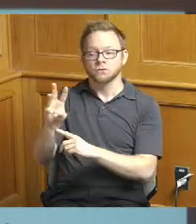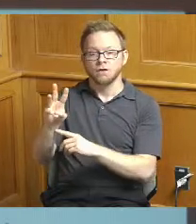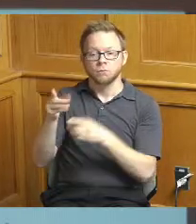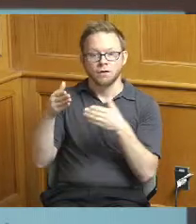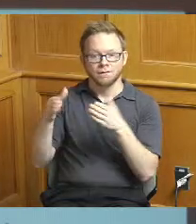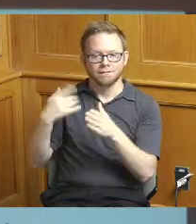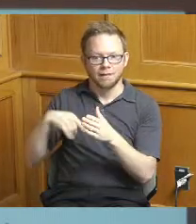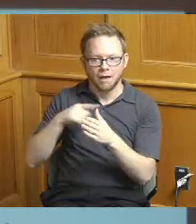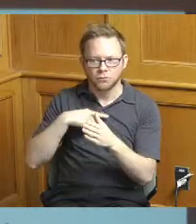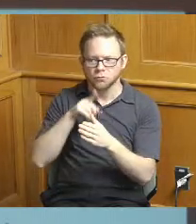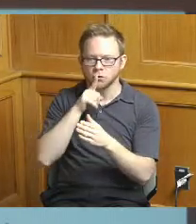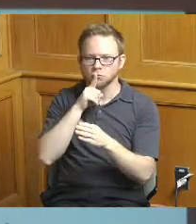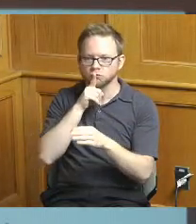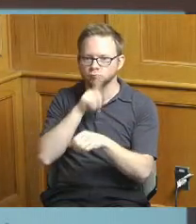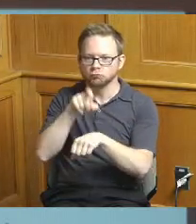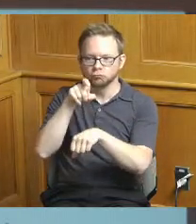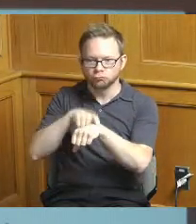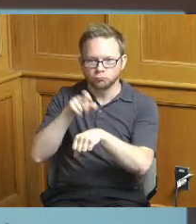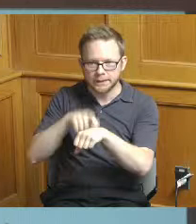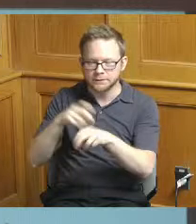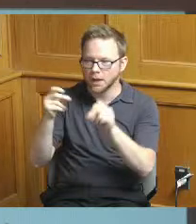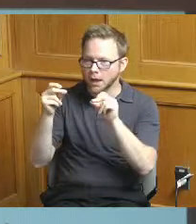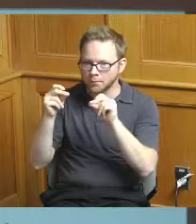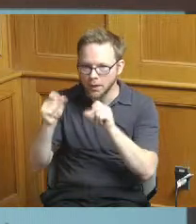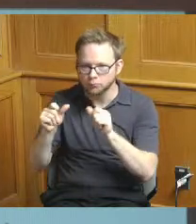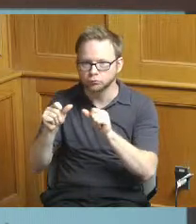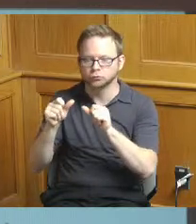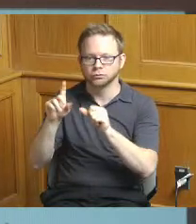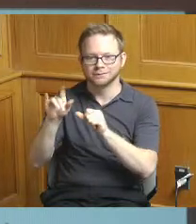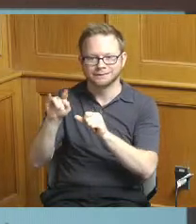have real-time dashboards I think I've talked about that before so some of the charts you'll